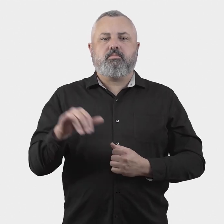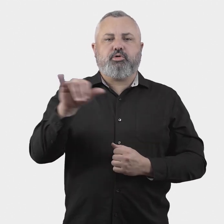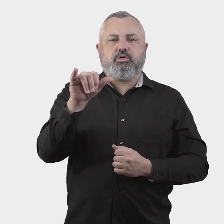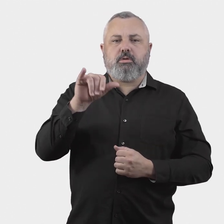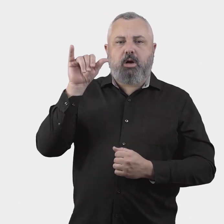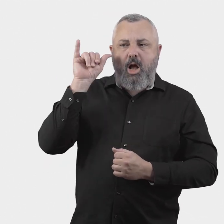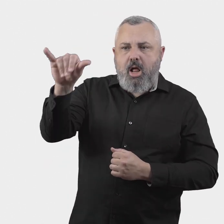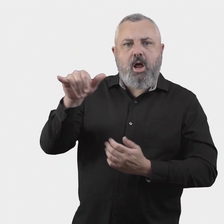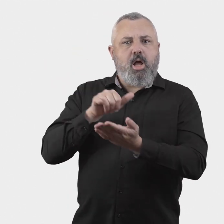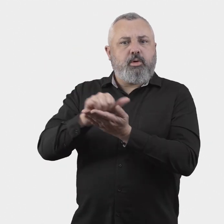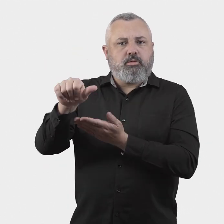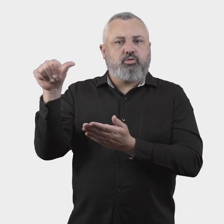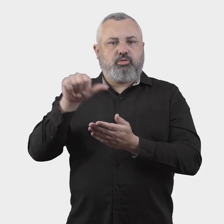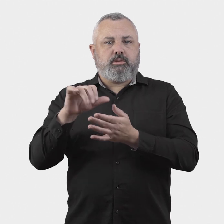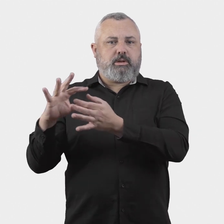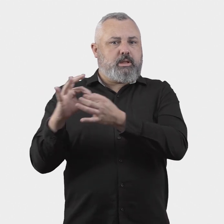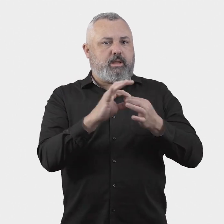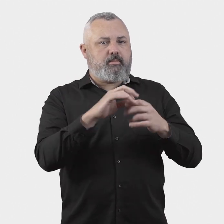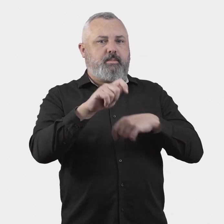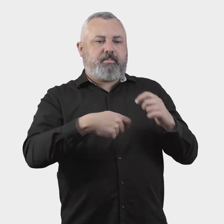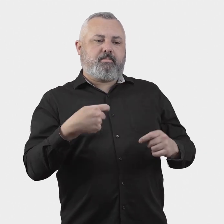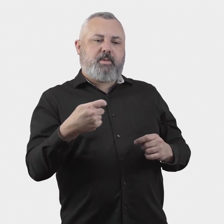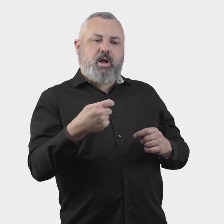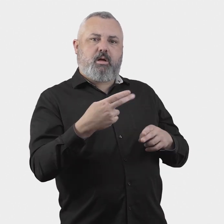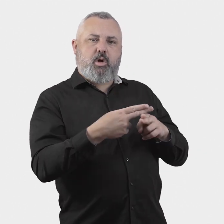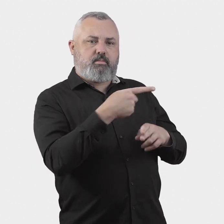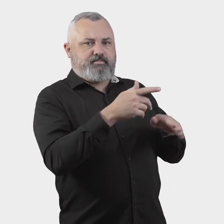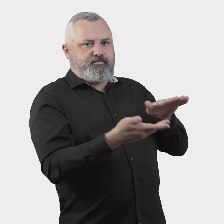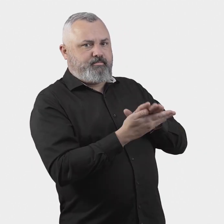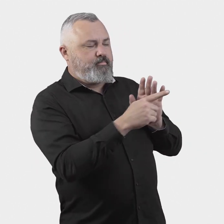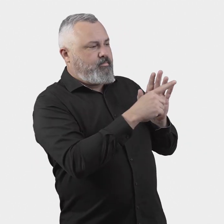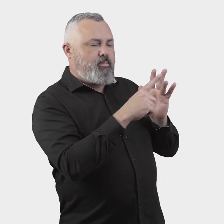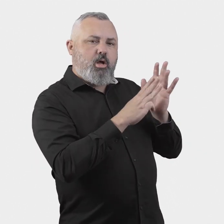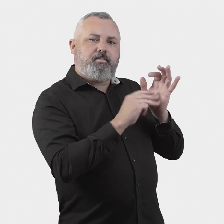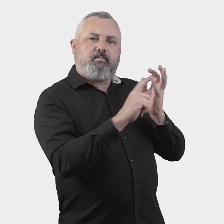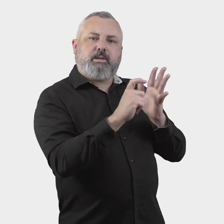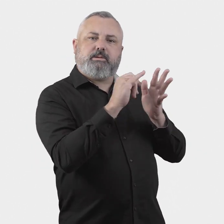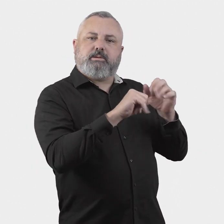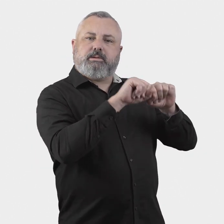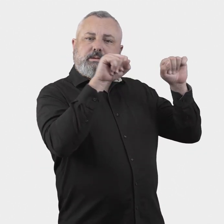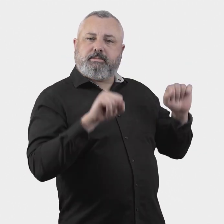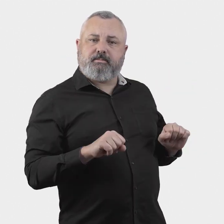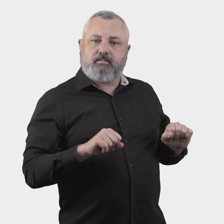6. Which airlines and airports should be required to be members of the Aviation Industry Ombuds Scheme?